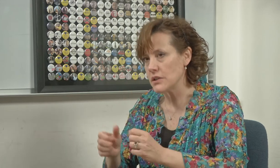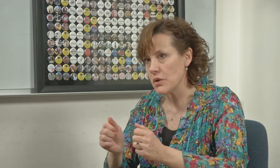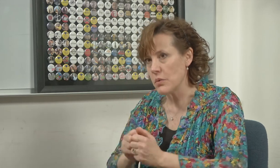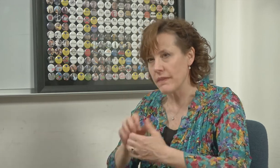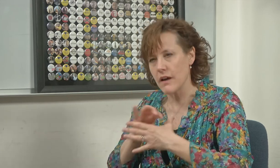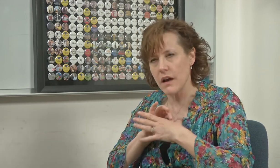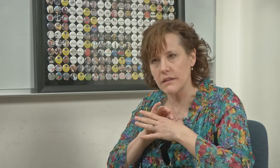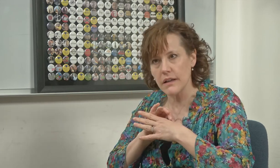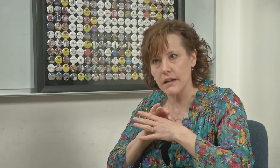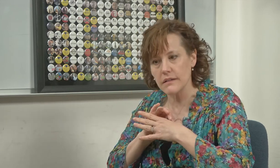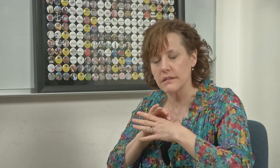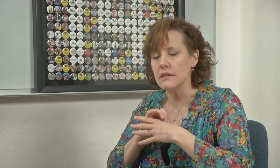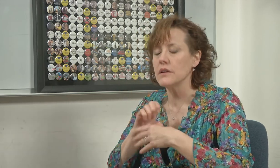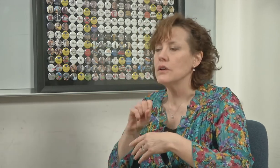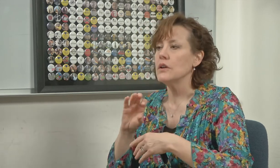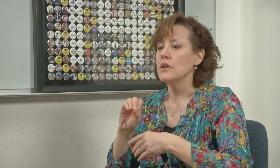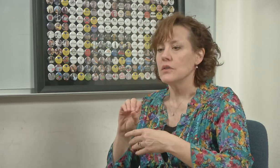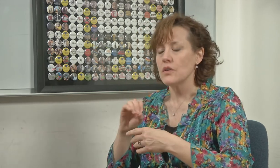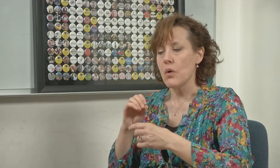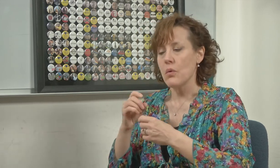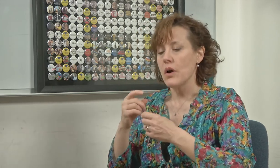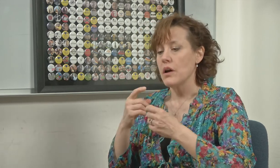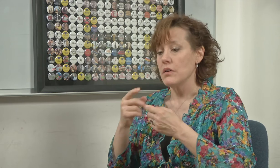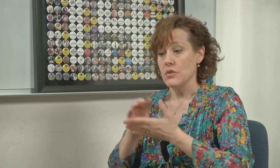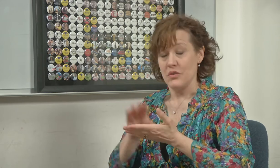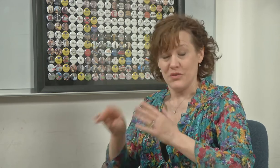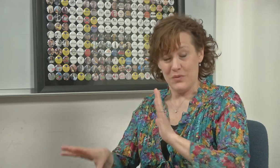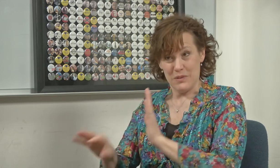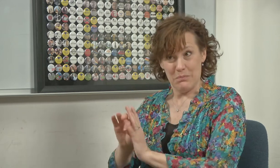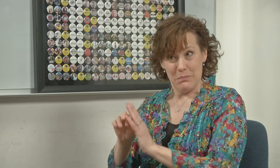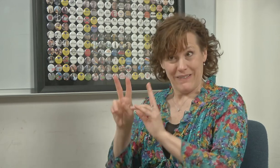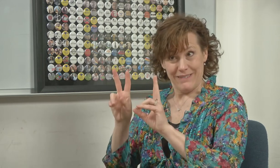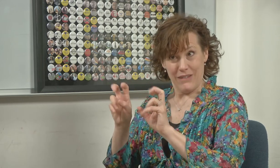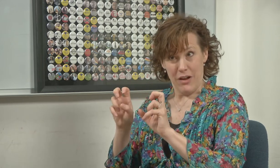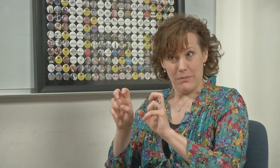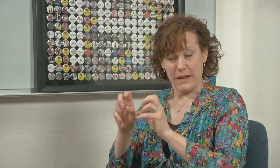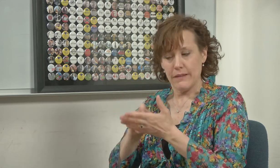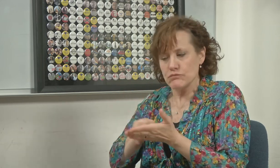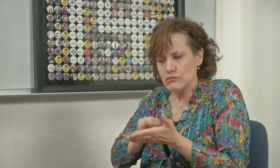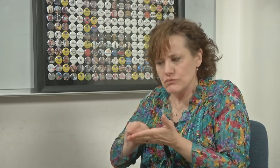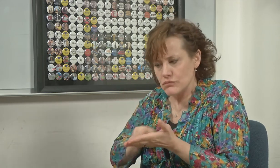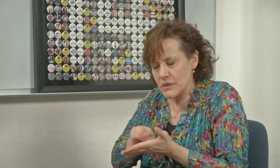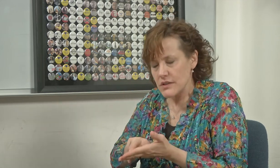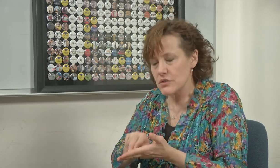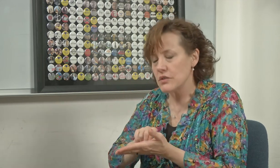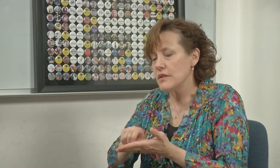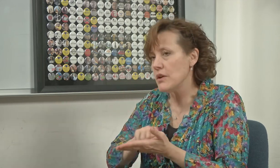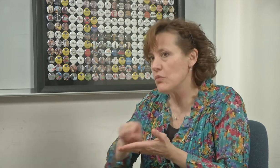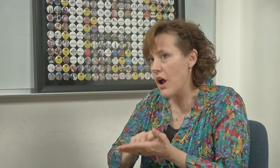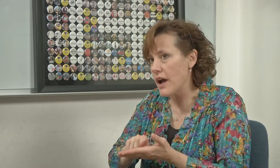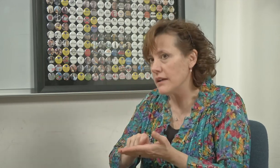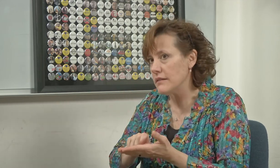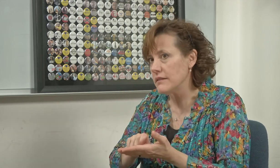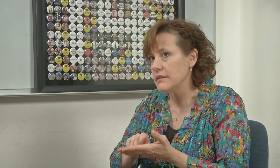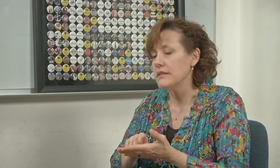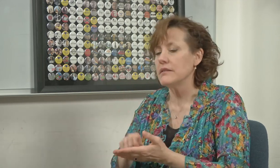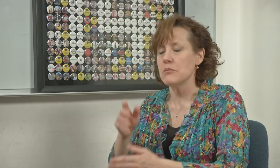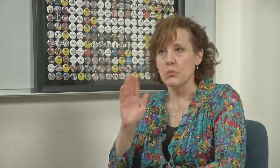to connect with the context. So, our students pick the topics and write a paper for presentation.